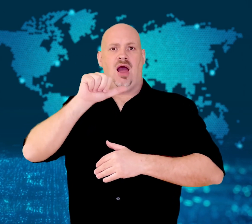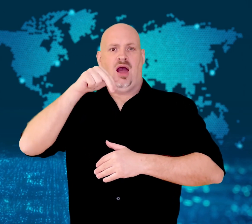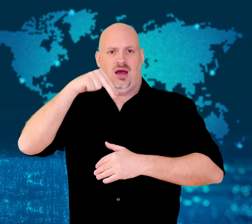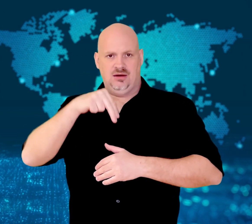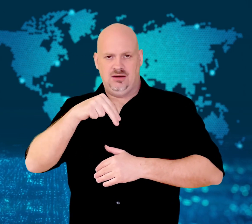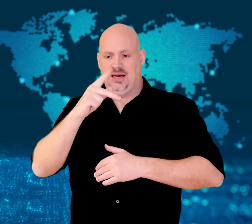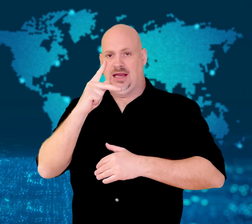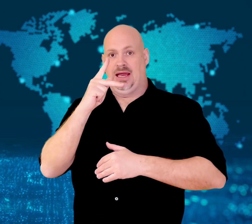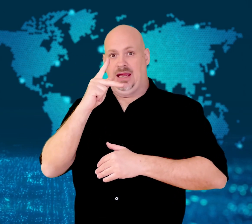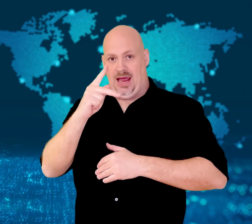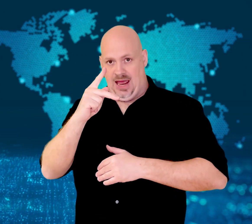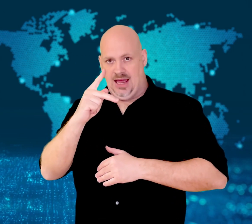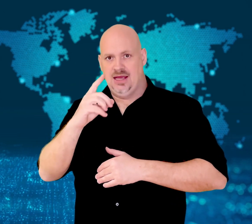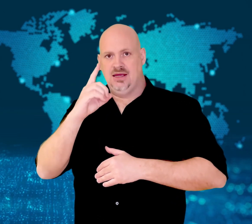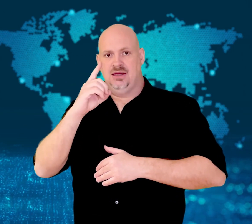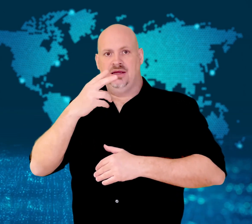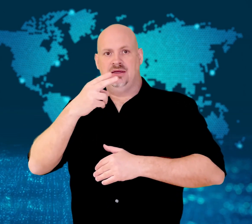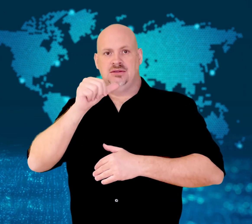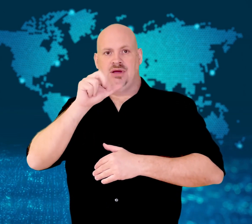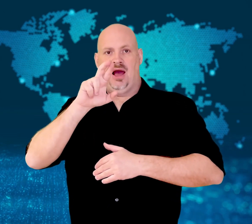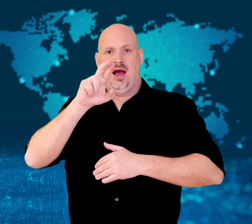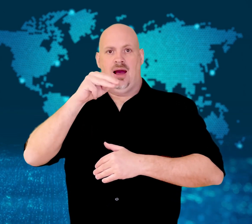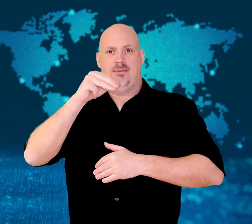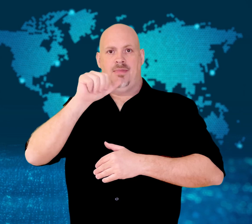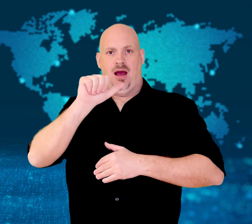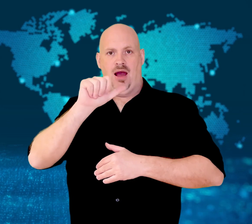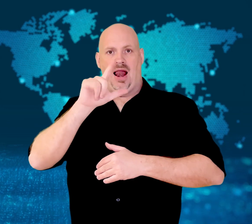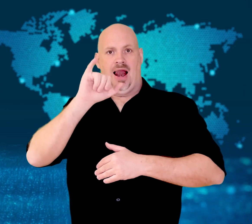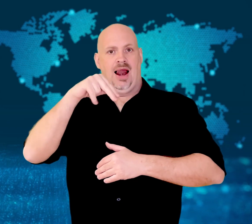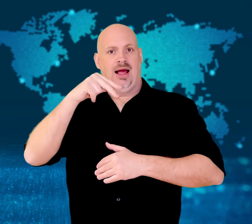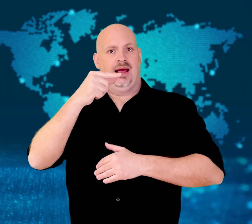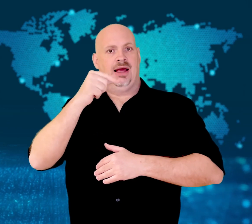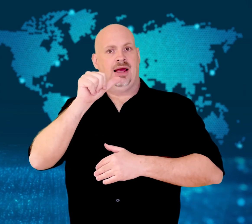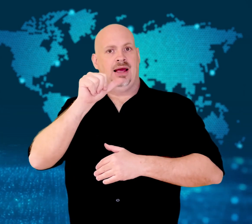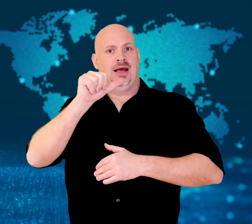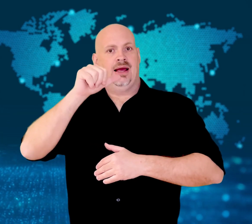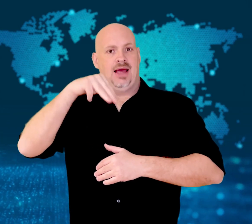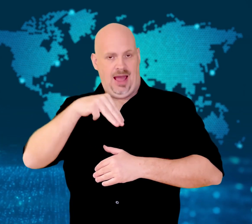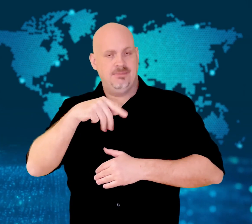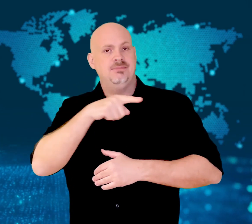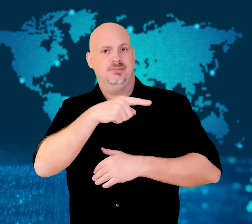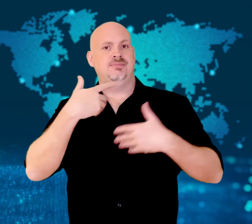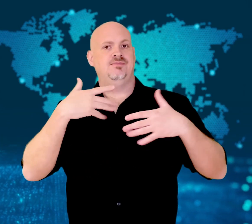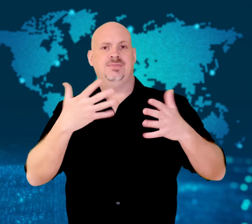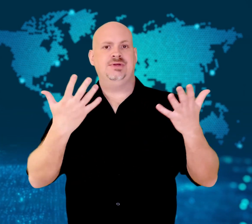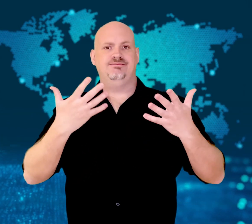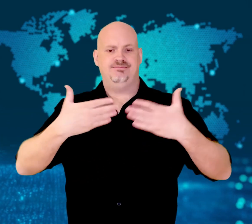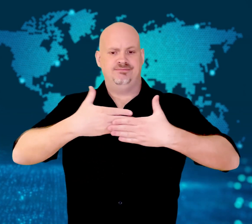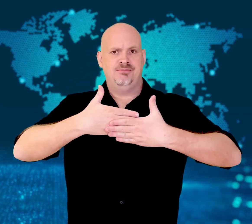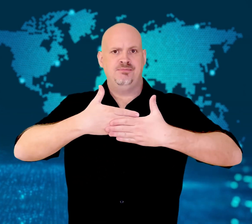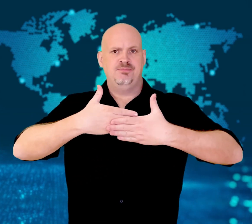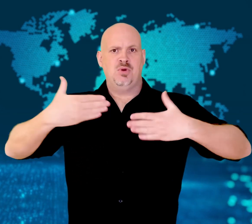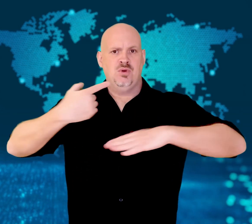checkpoint with 42.7 grams of heroin strapped to his thigh.